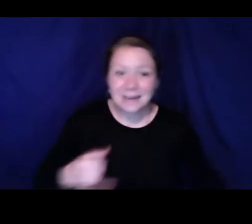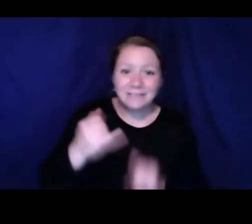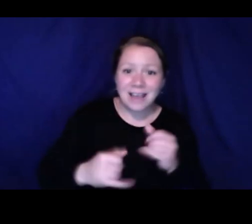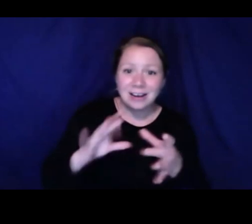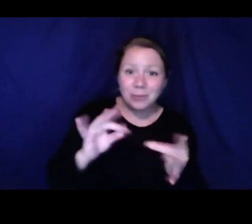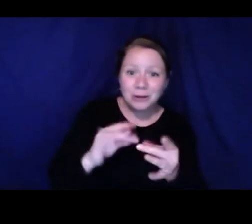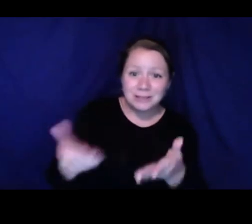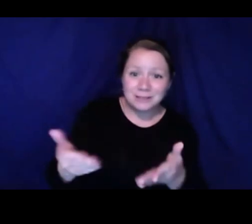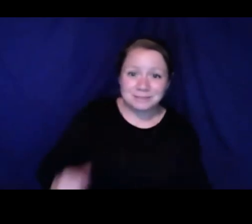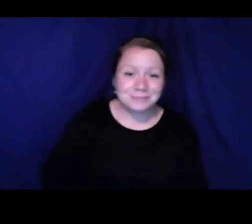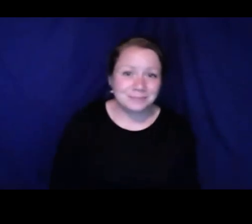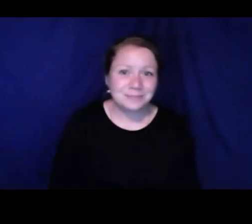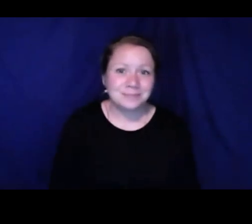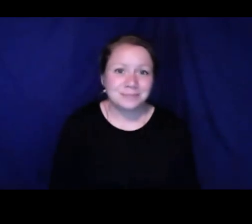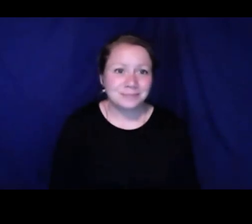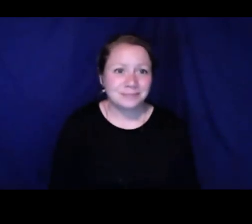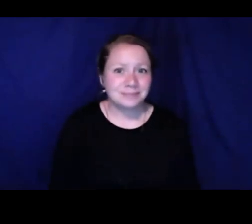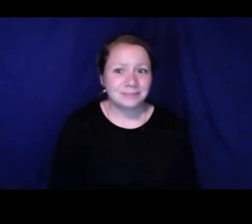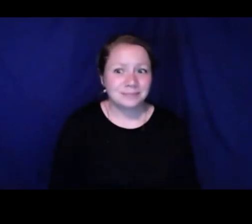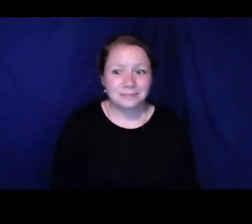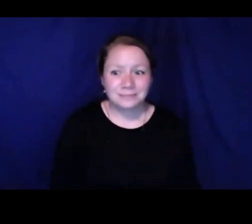everybody. Sefakor: Thank you, Grace.